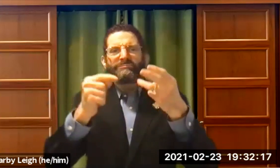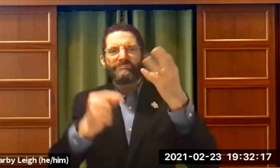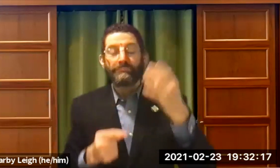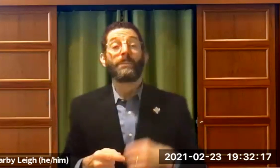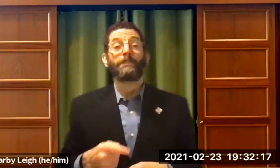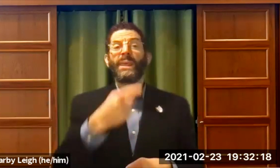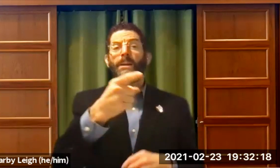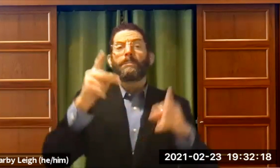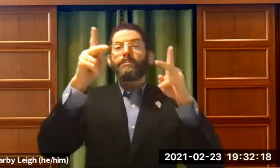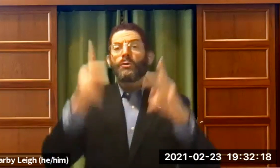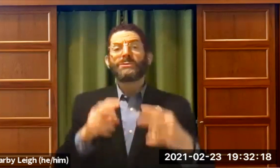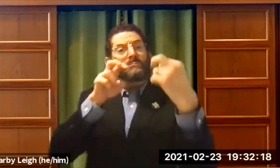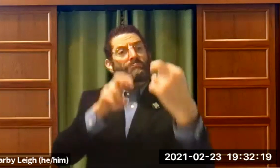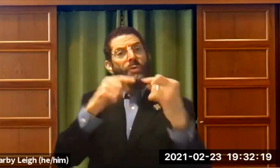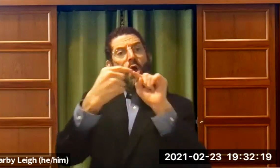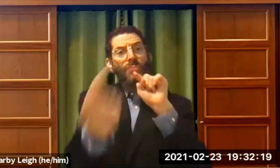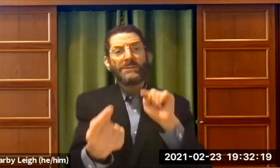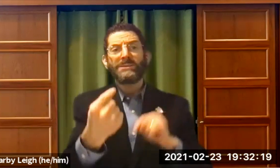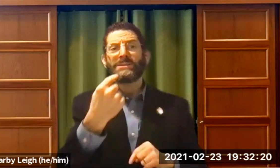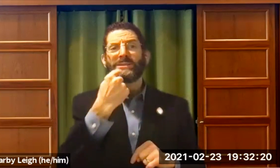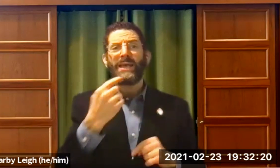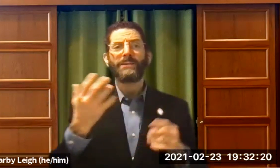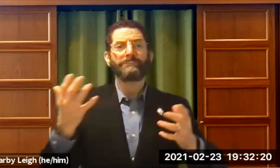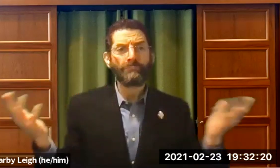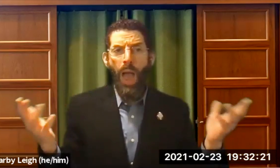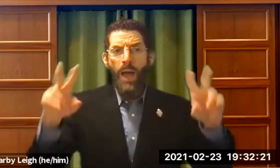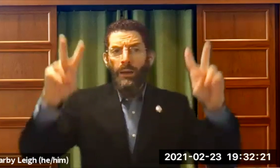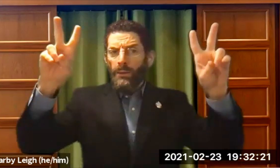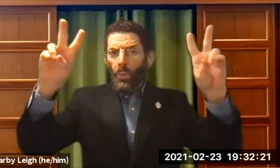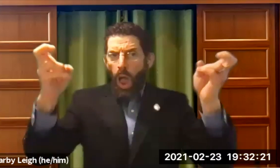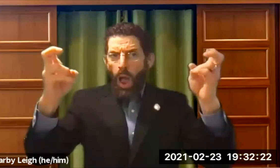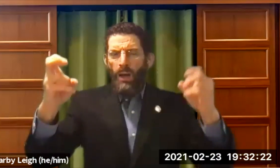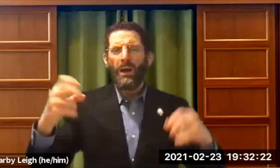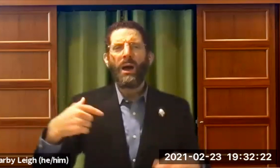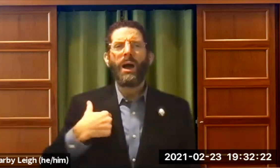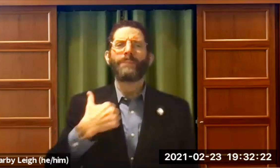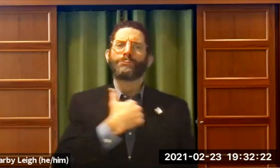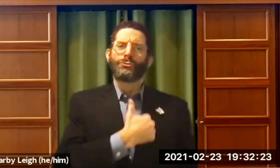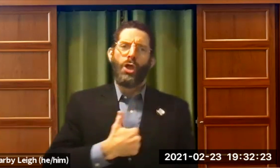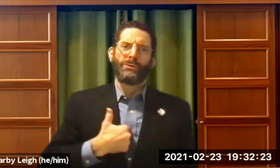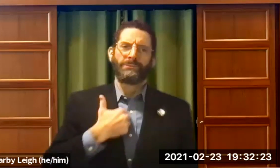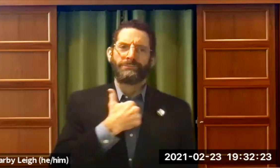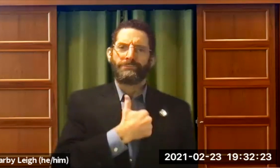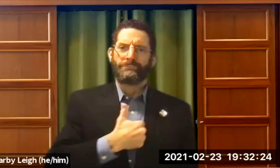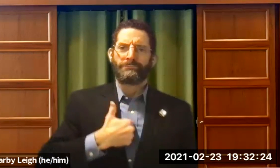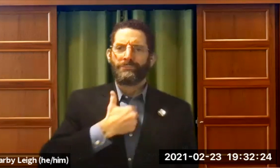deaf person and I wanted to learn these things. And the person sitting across from me said, "I'm sorry